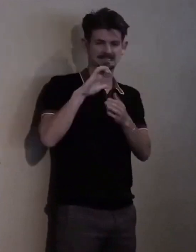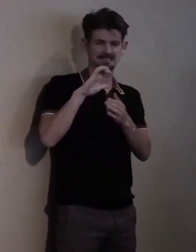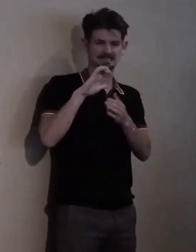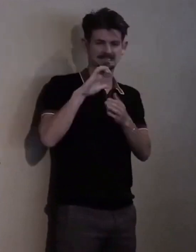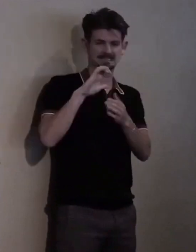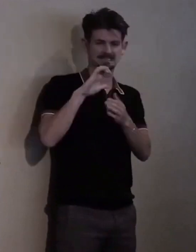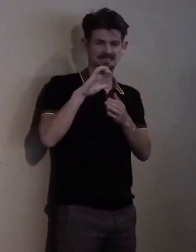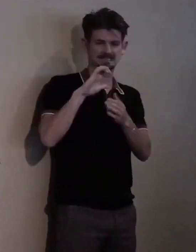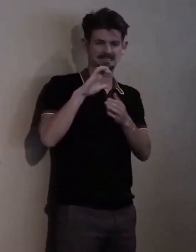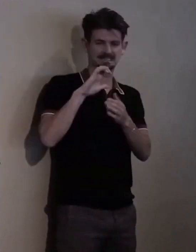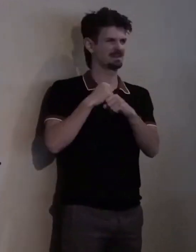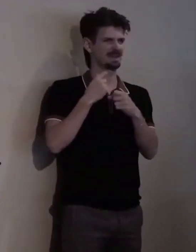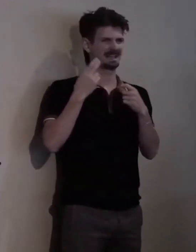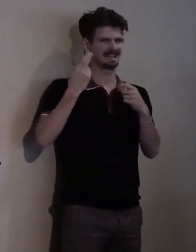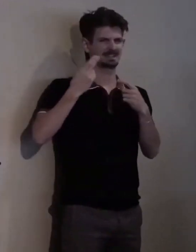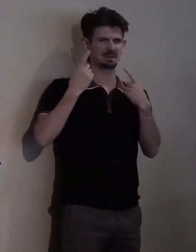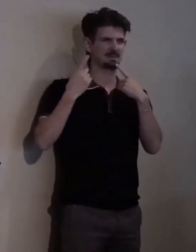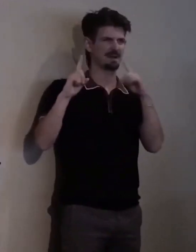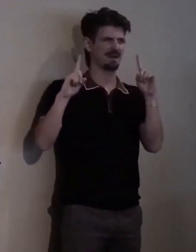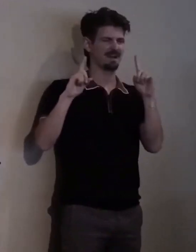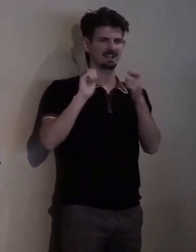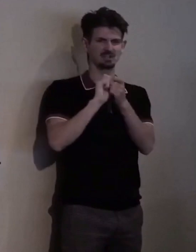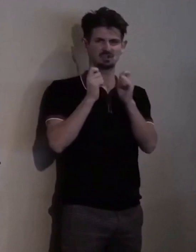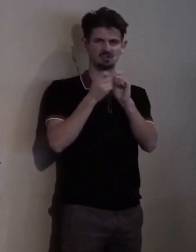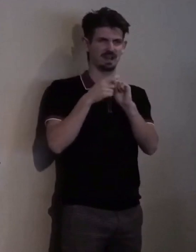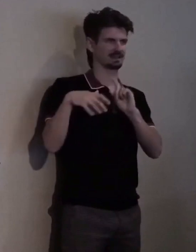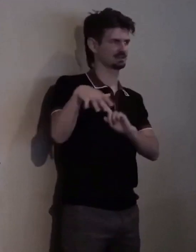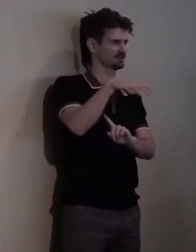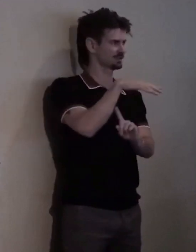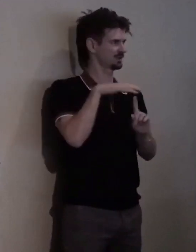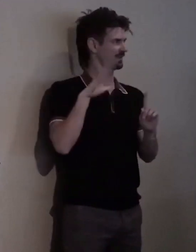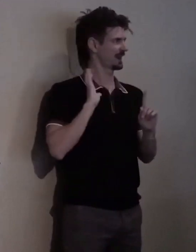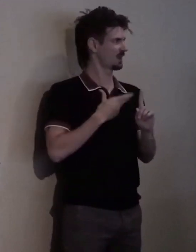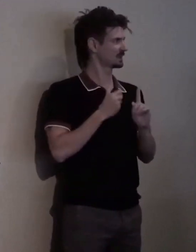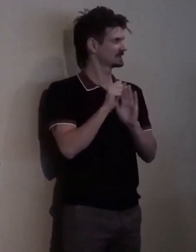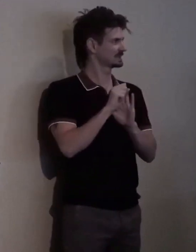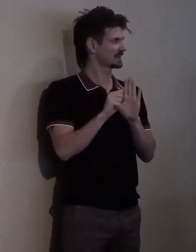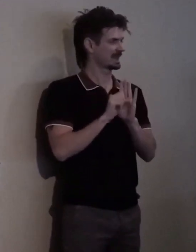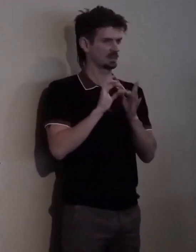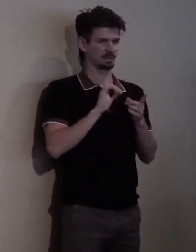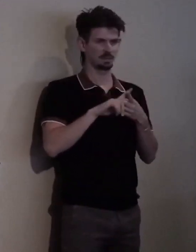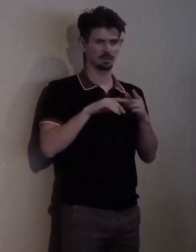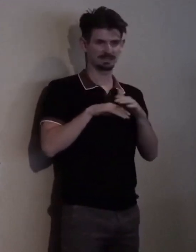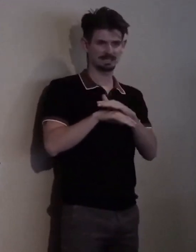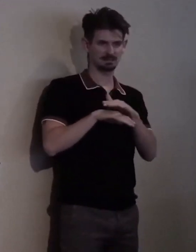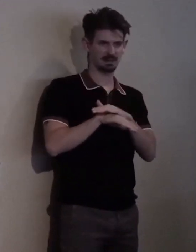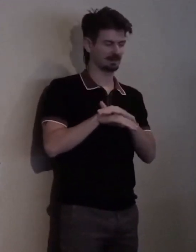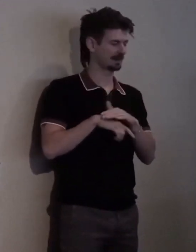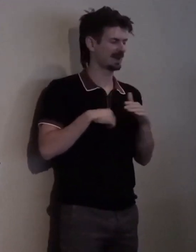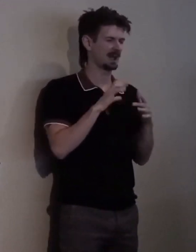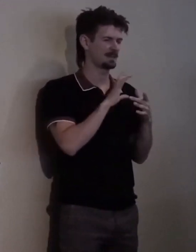and changed the landscape of our state when it comes to accessibility. I have mentioned this before and I will say it again